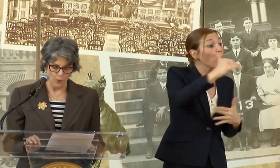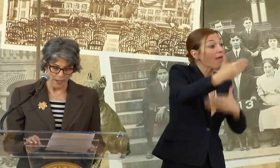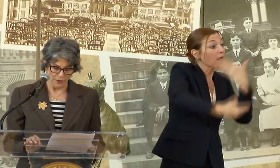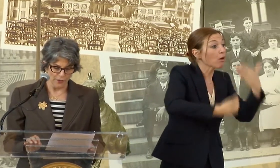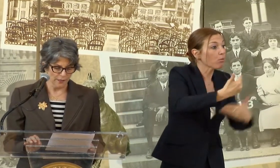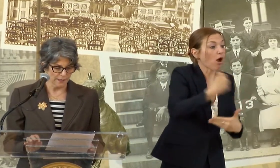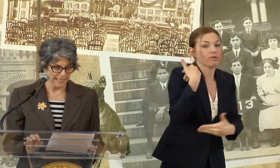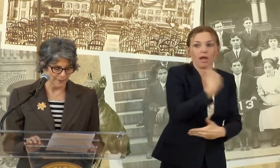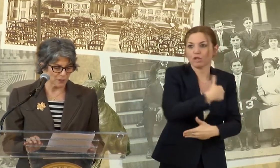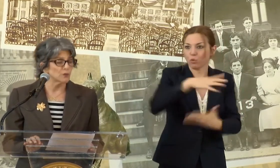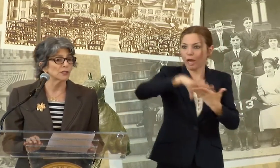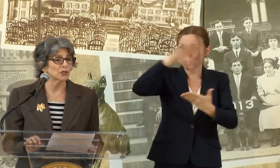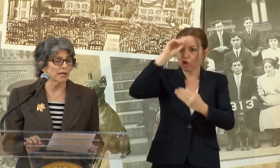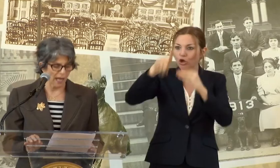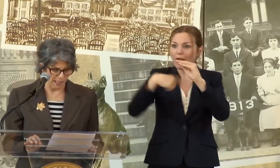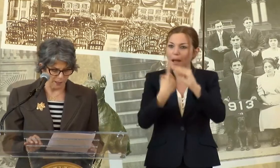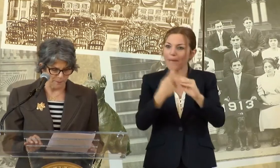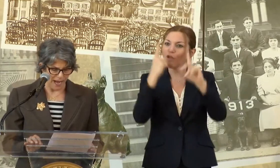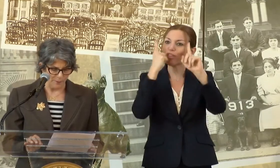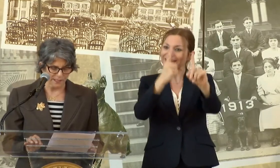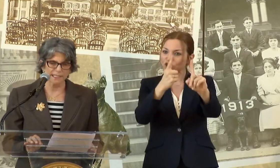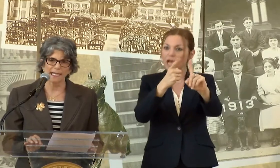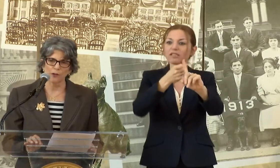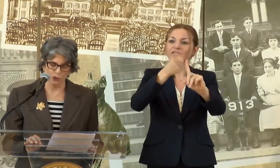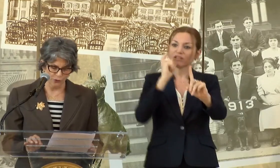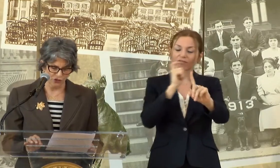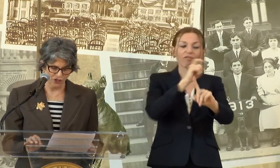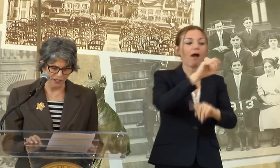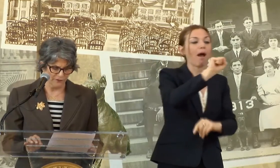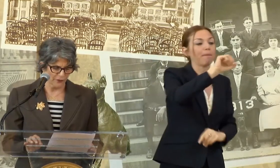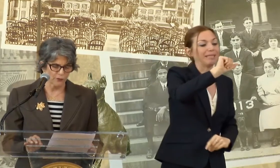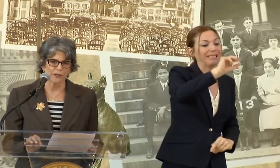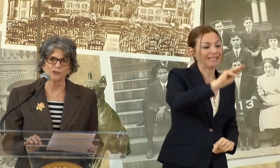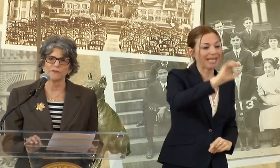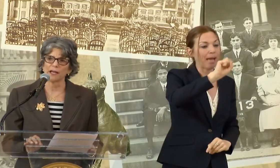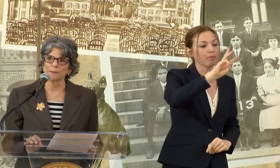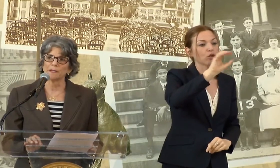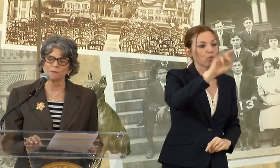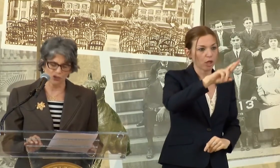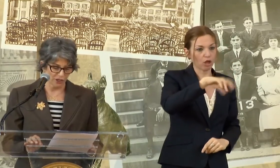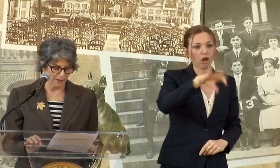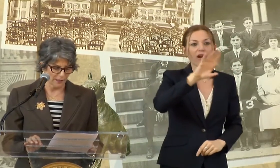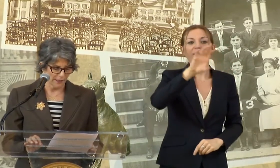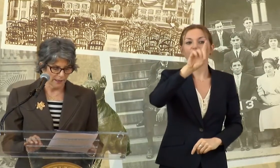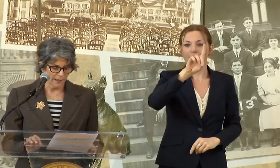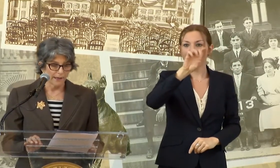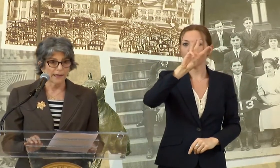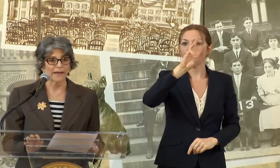WEINER, SAM SWILLER AND OTHERS SET OUT TO ACHIEVE THROUGH THEIR DEVELOPMENT MISSION.